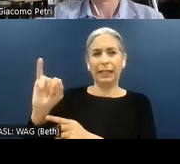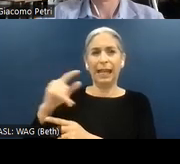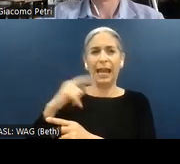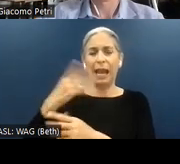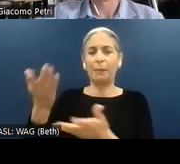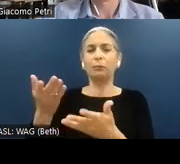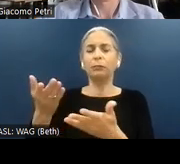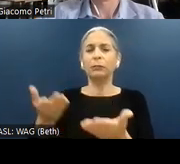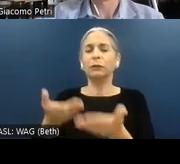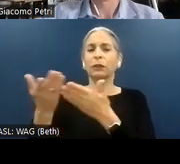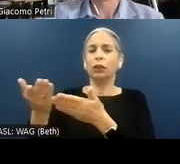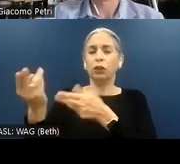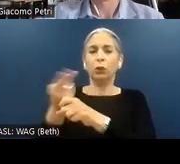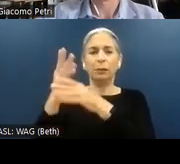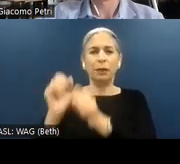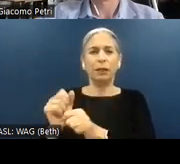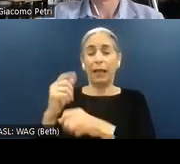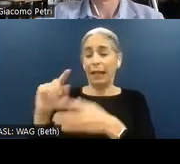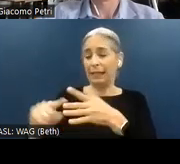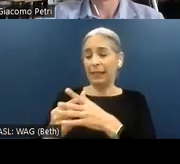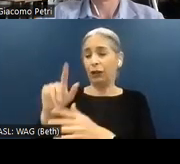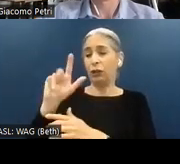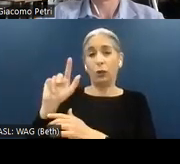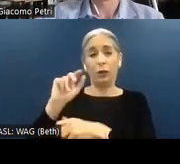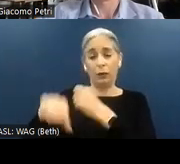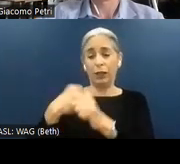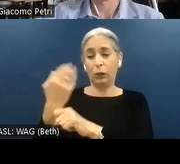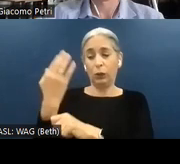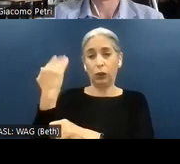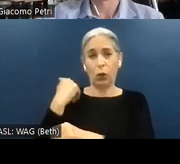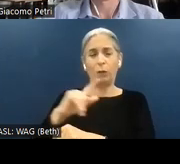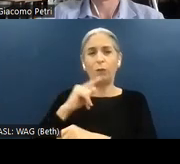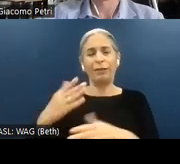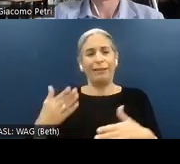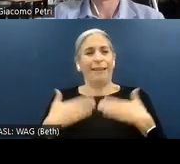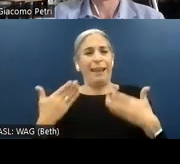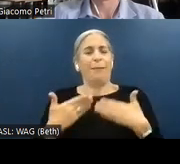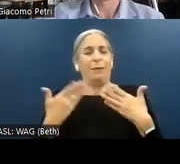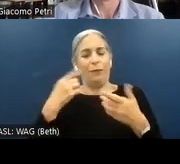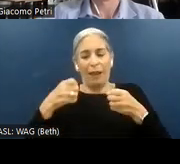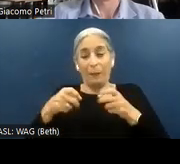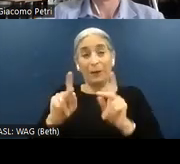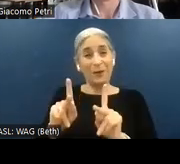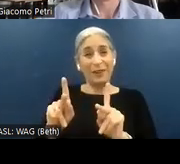I started UsableNet 23 years ago, and I am really glad for the opportunity that we have